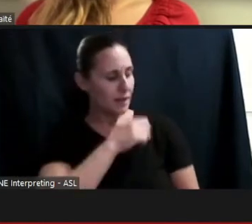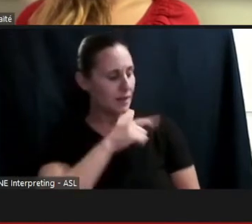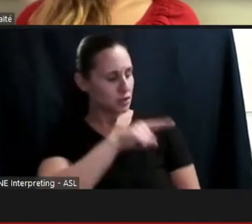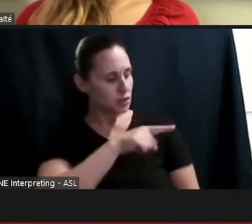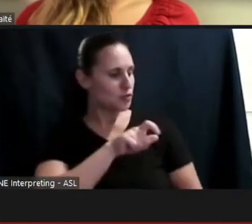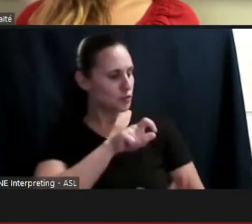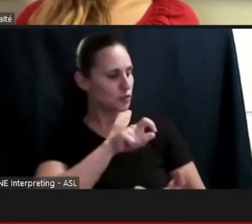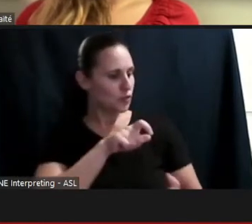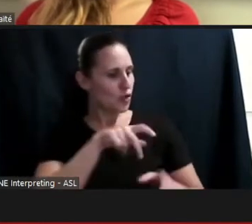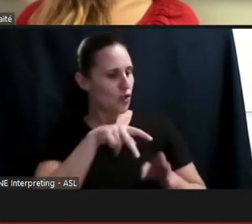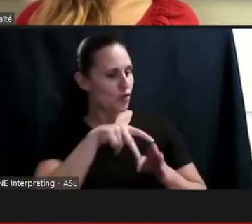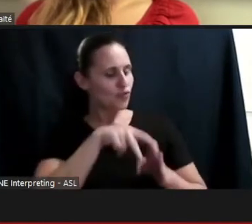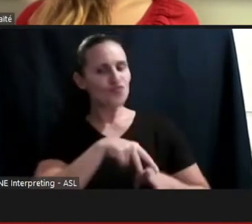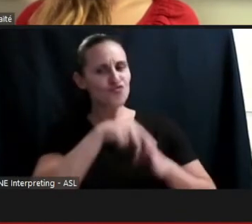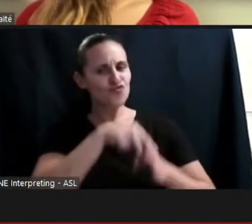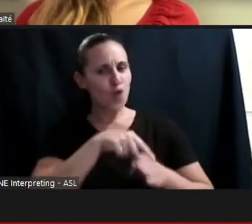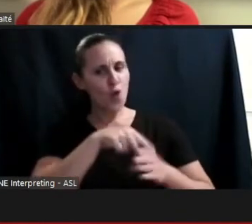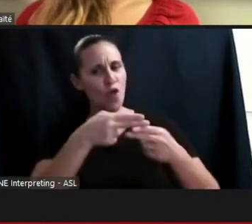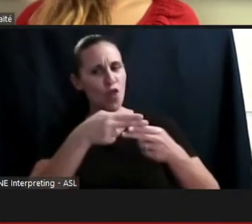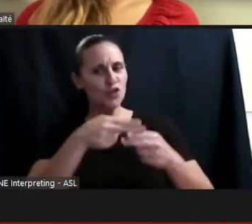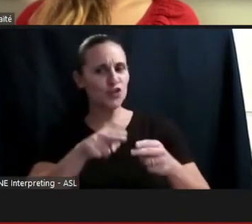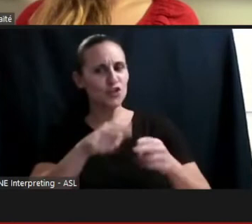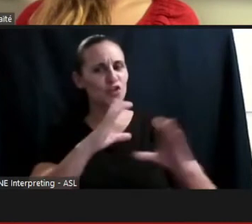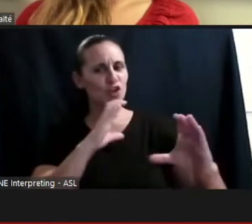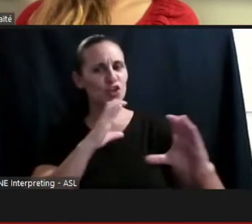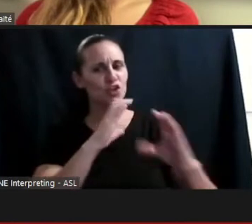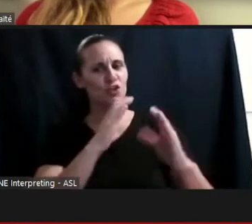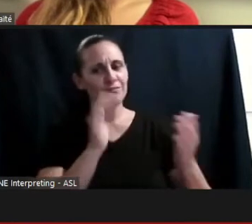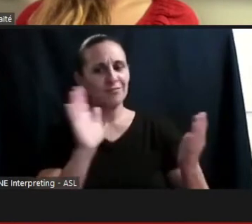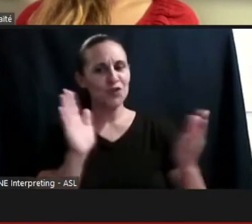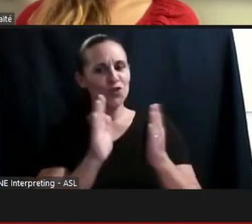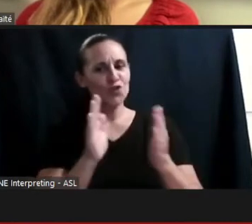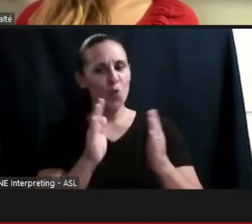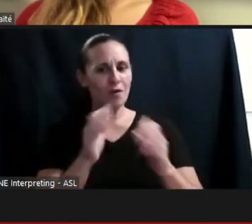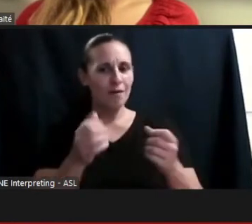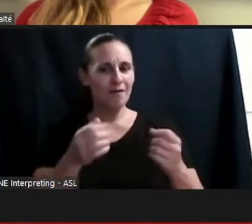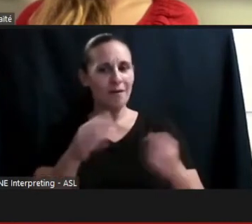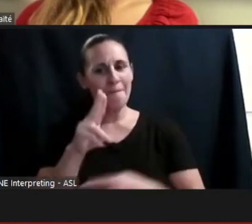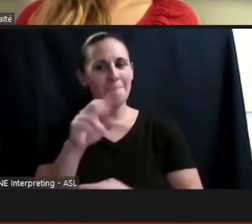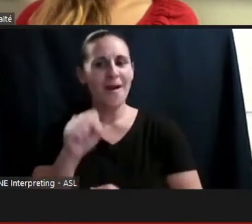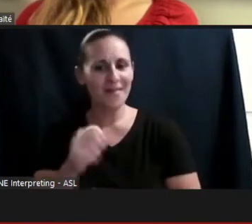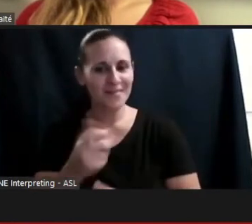have to write like this. And I had this image of pulling the words off the page and like hitting